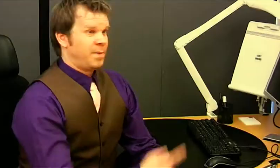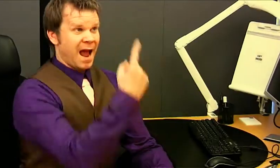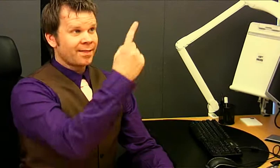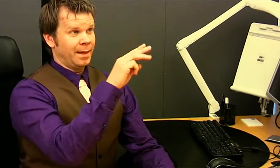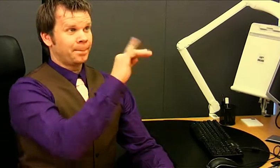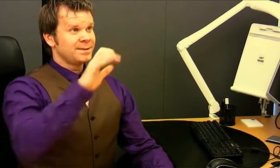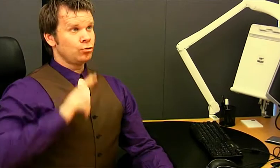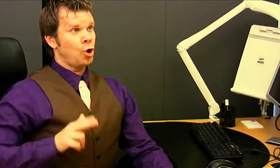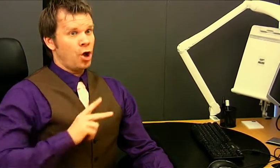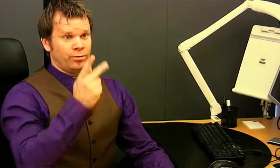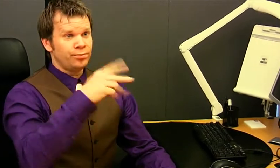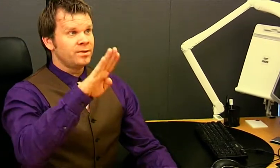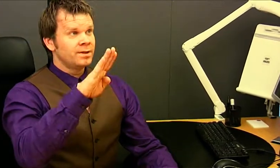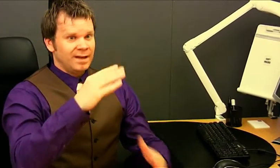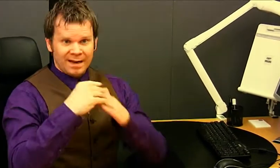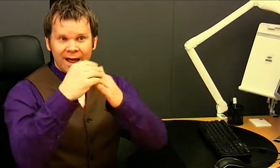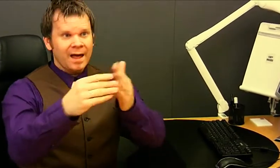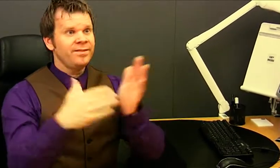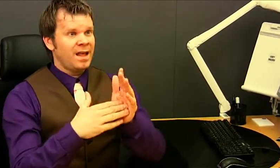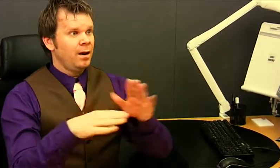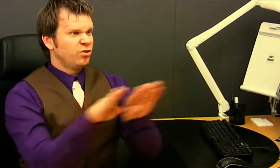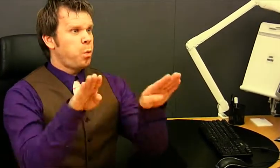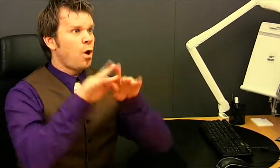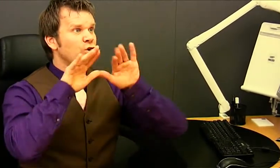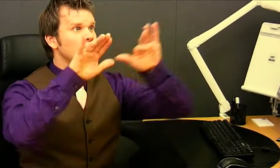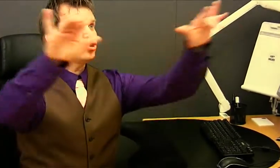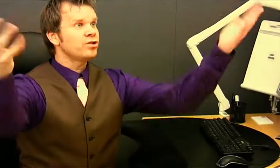A dissatisfied customer is going to be a bad rumor!